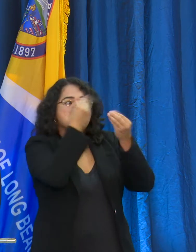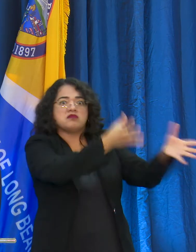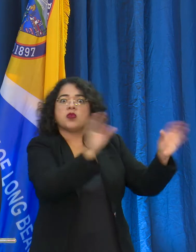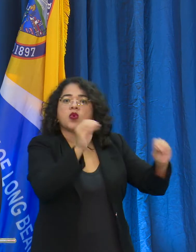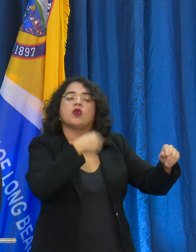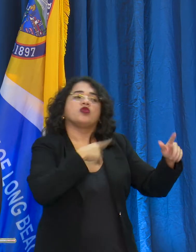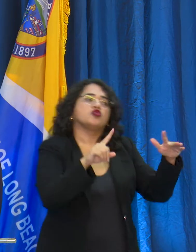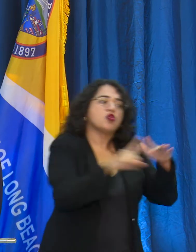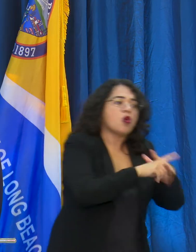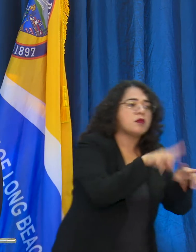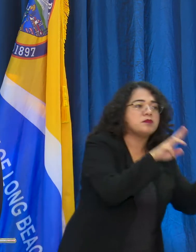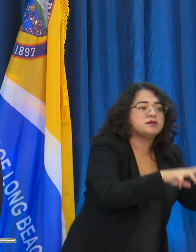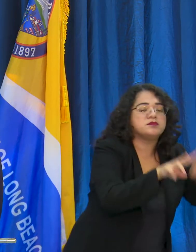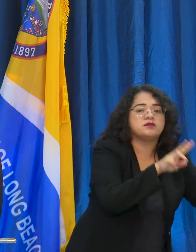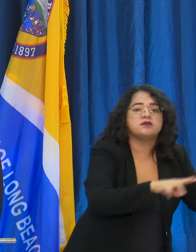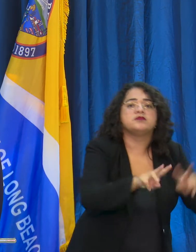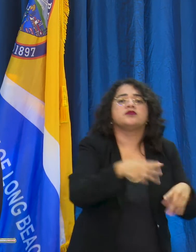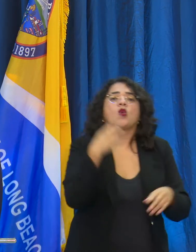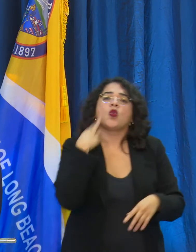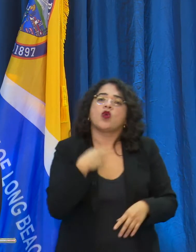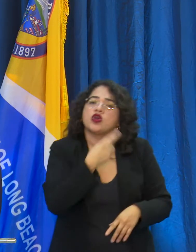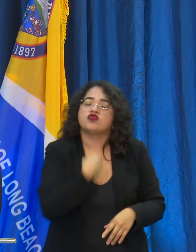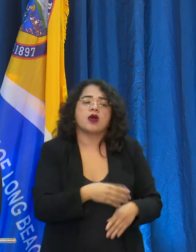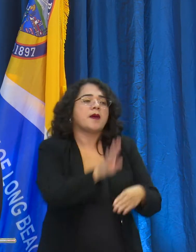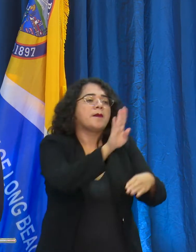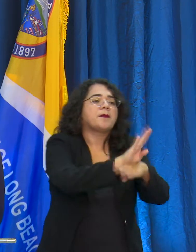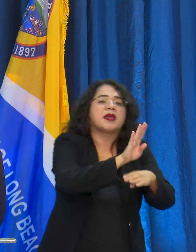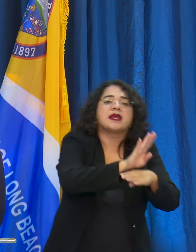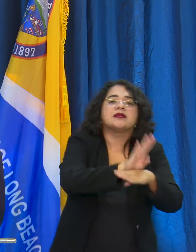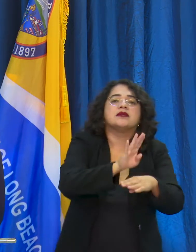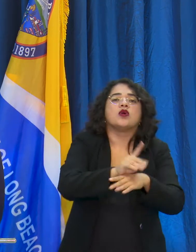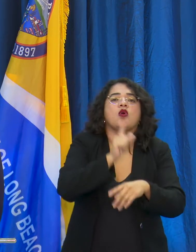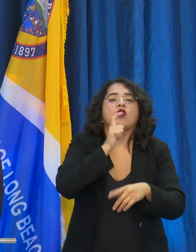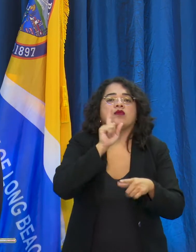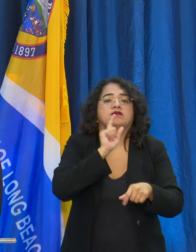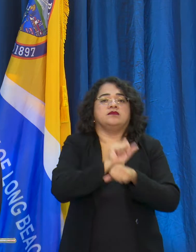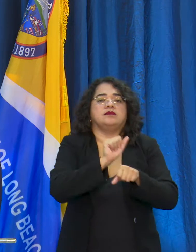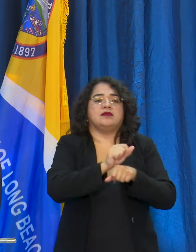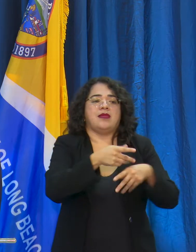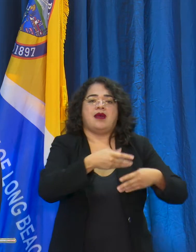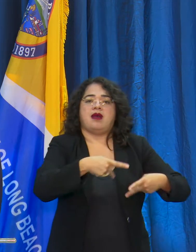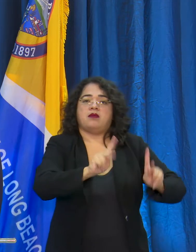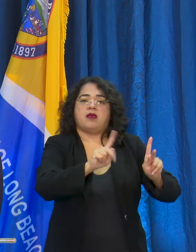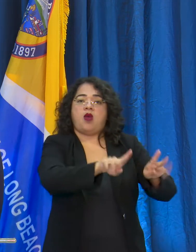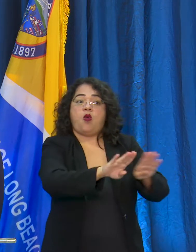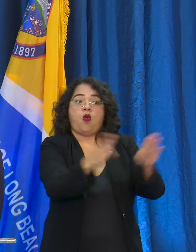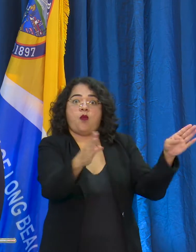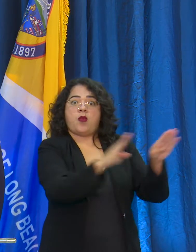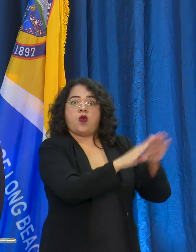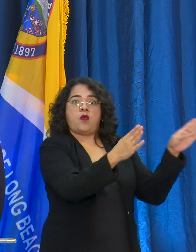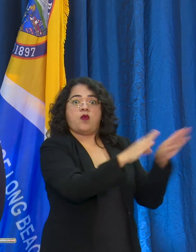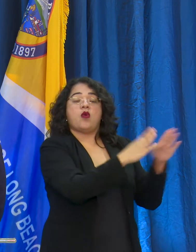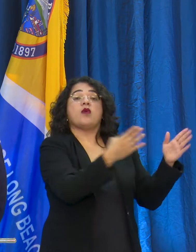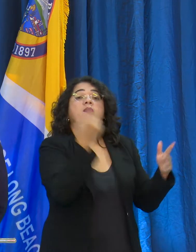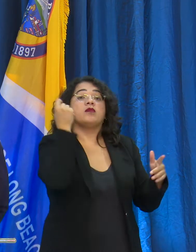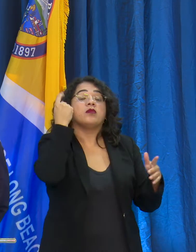other businesses that we're all familiar with, and making sure that we not only respond to compliance